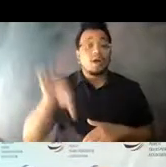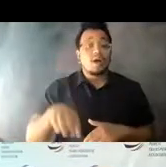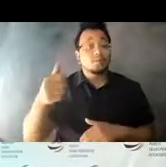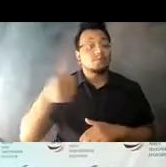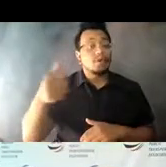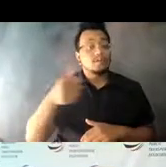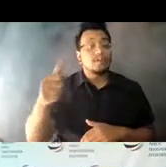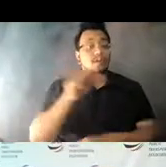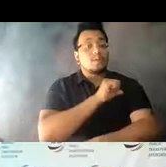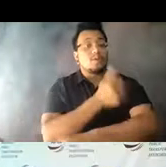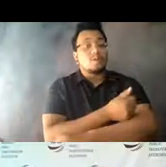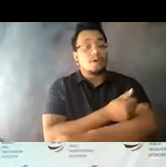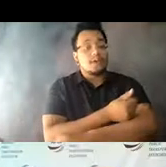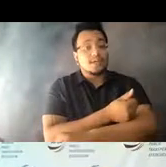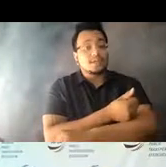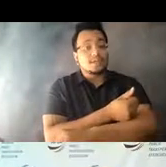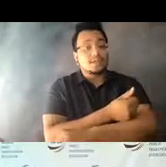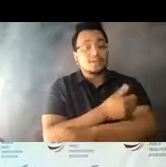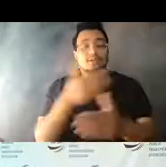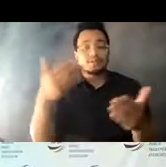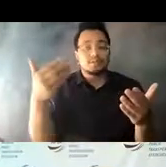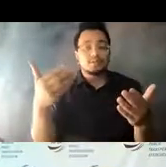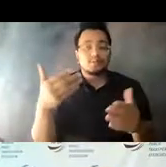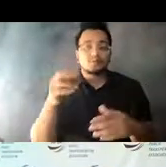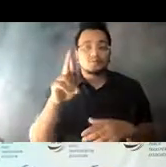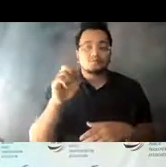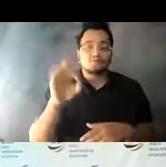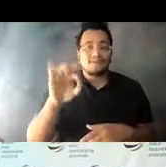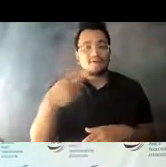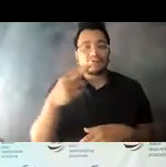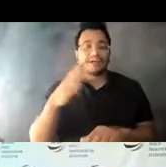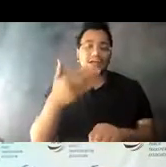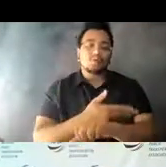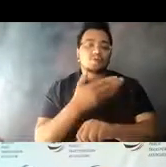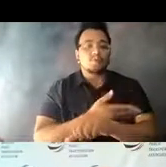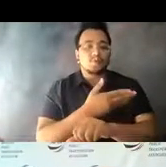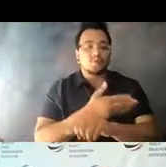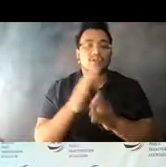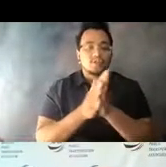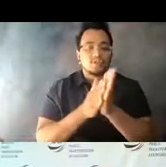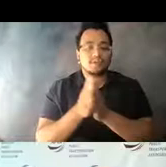refresh and renew initiative will accelerate the agency's 14:15:37 existing rail station revitalization program.